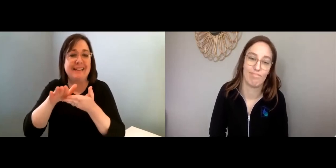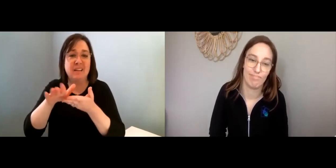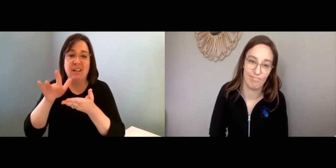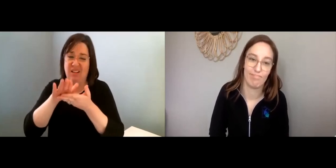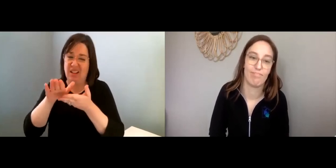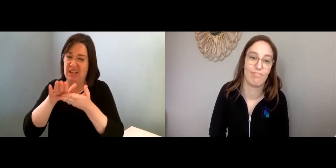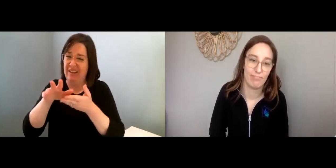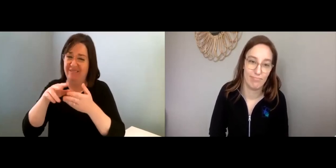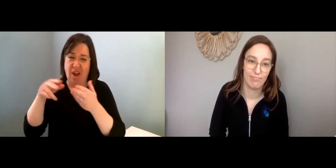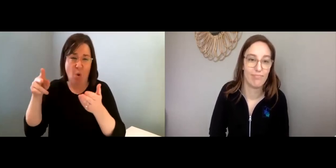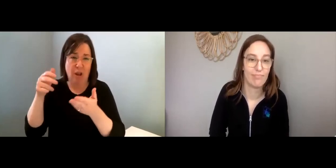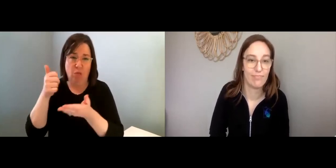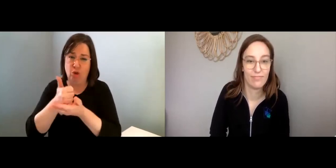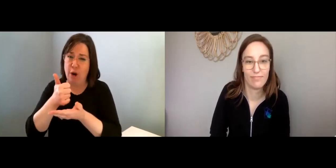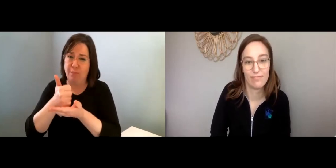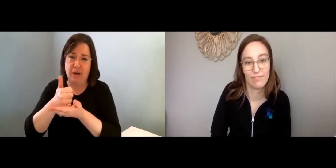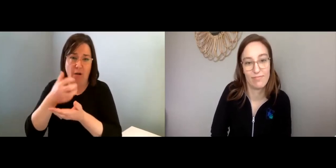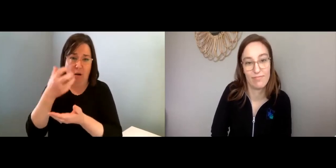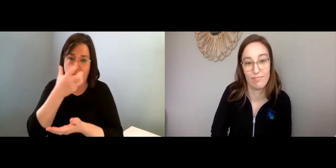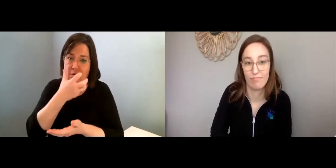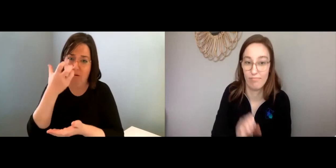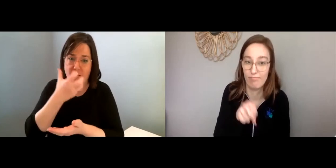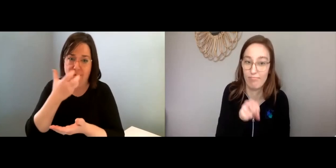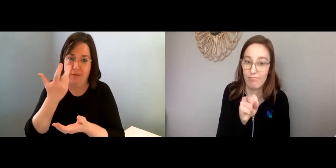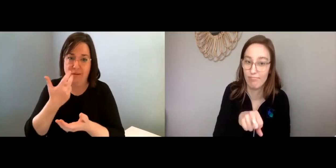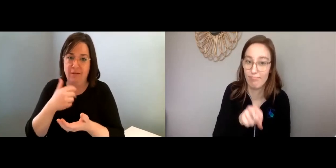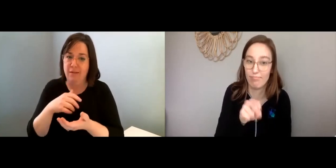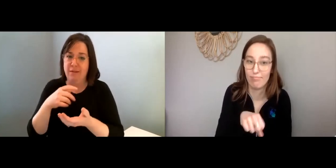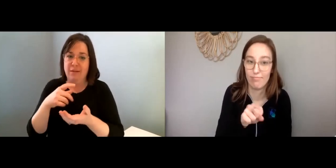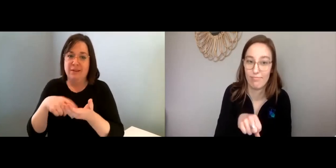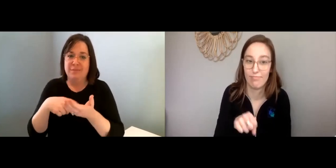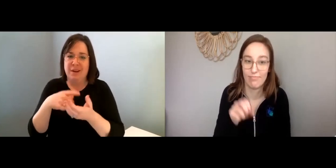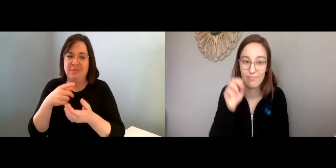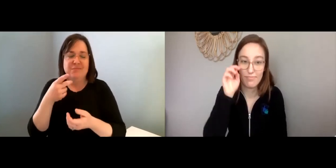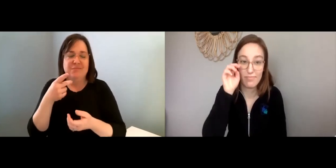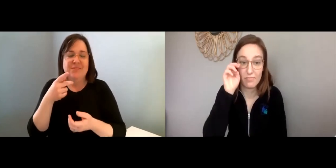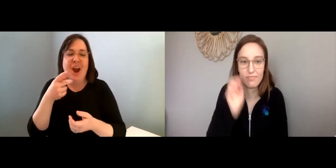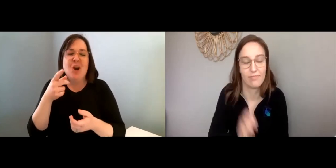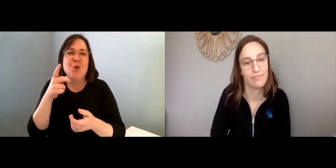is to clean. Cleaning can be very therapeutic.